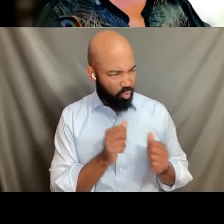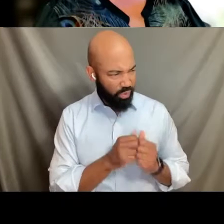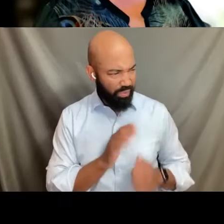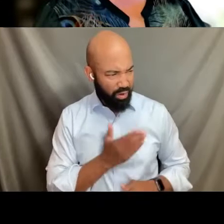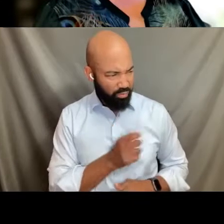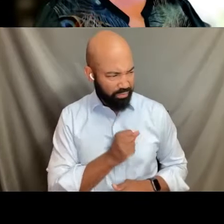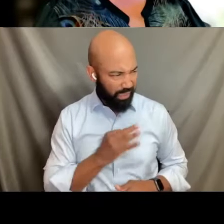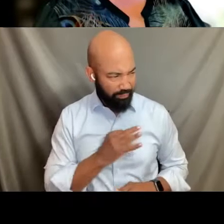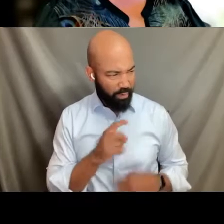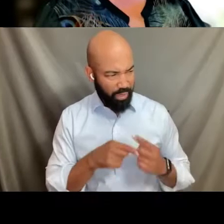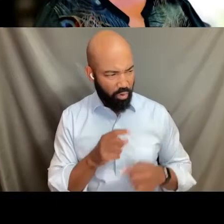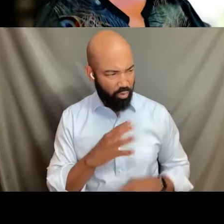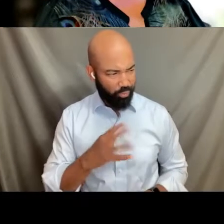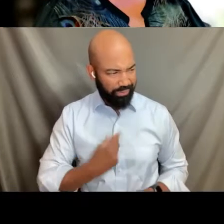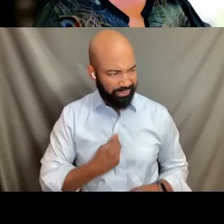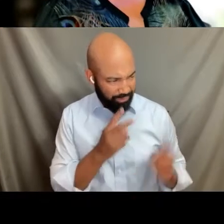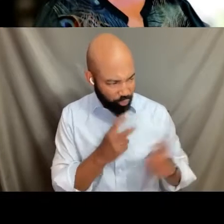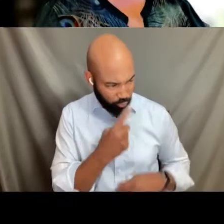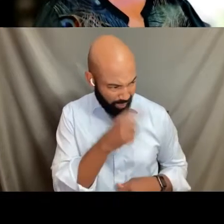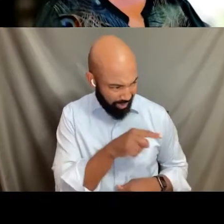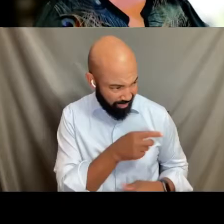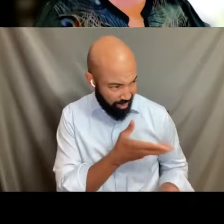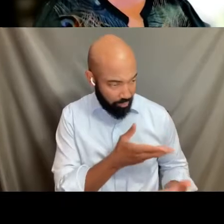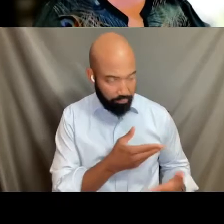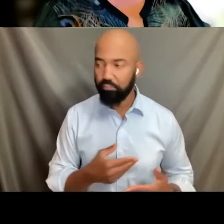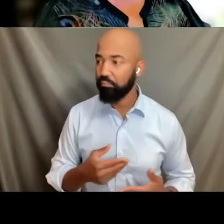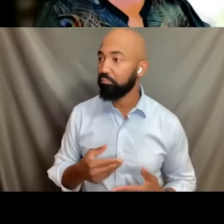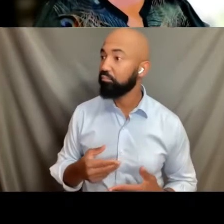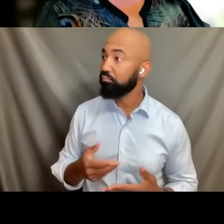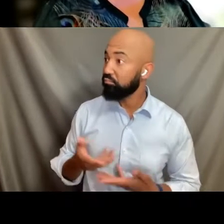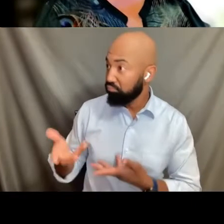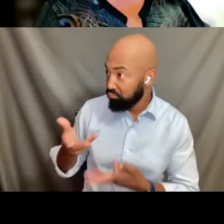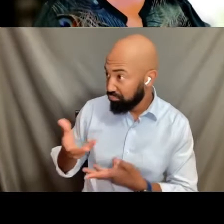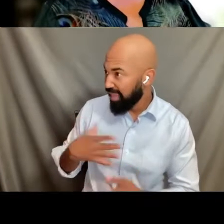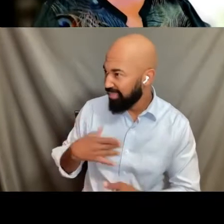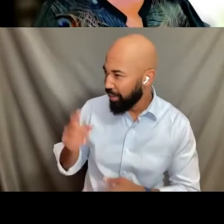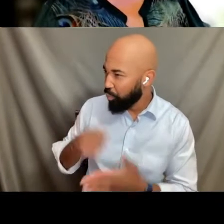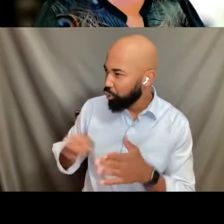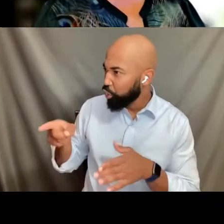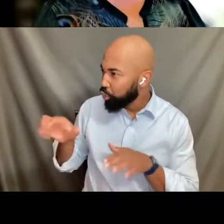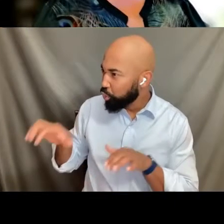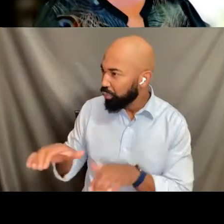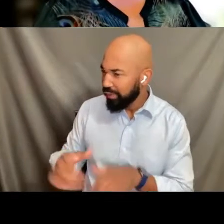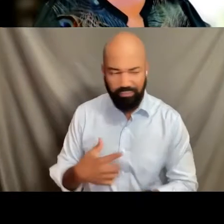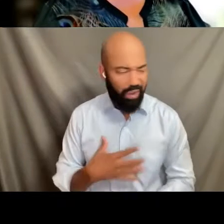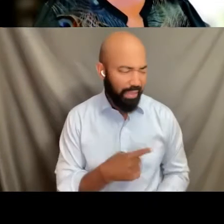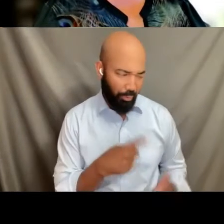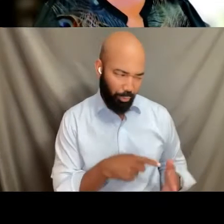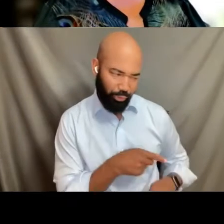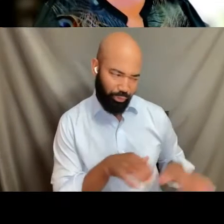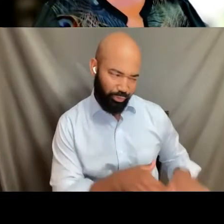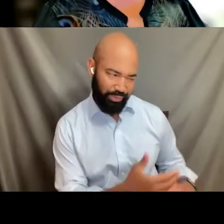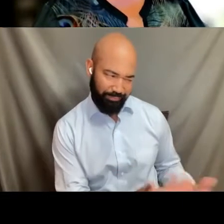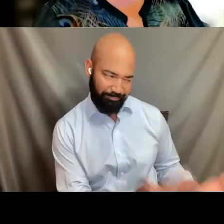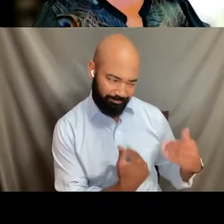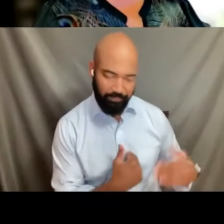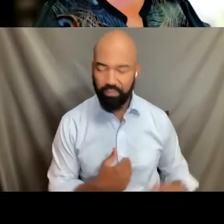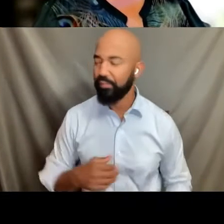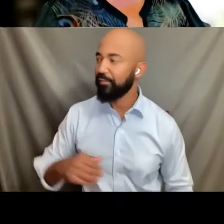and we decided we liked what each other was doing. So I've asked him to come here tonight.